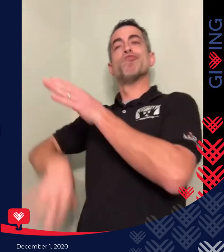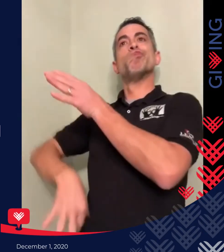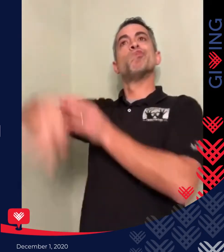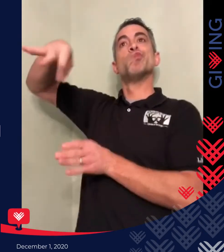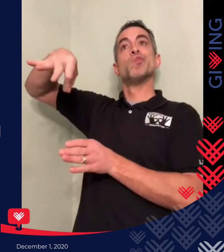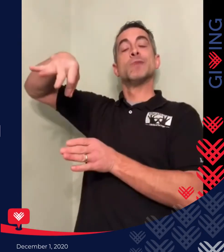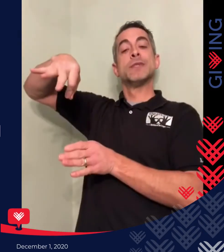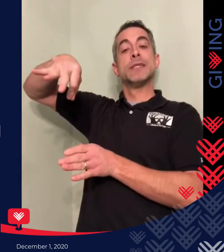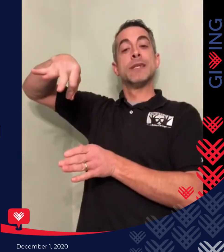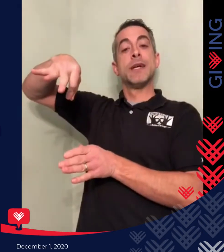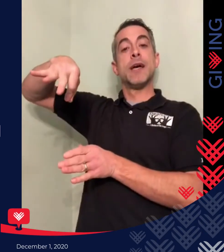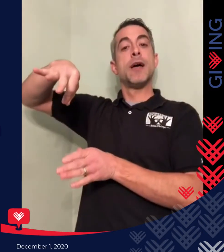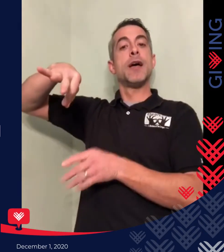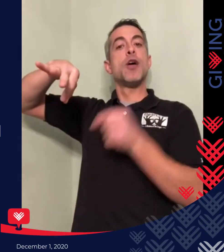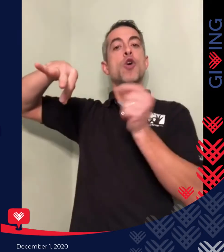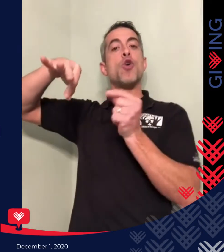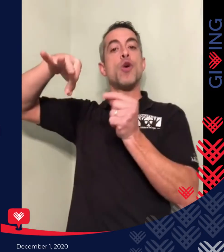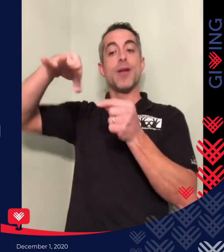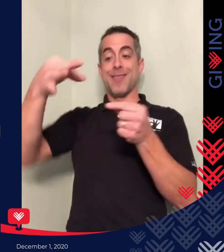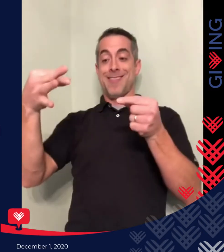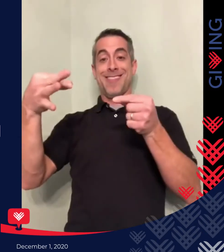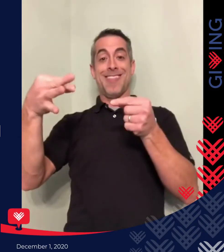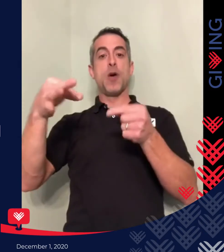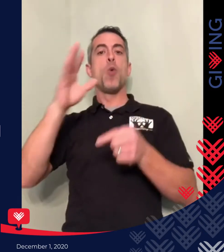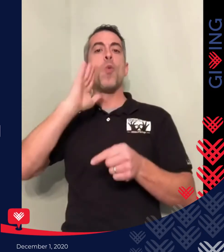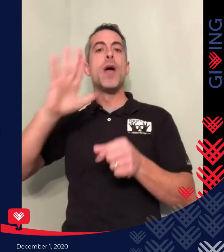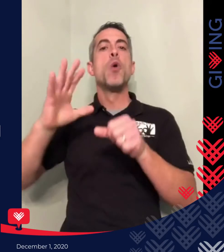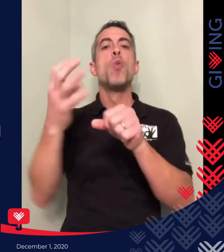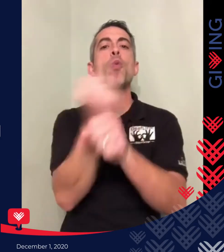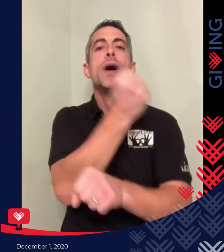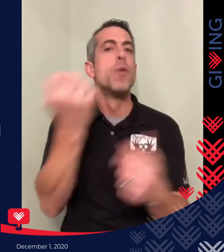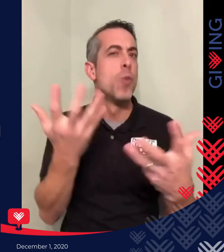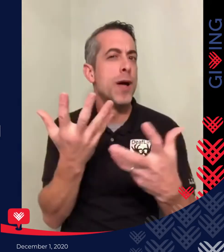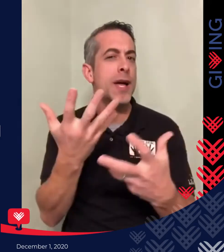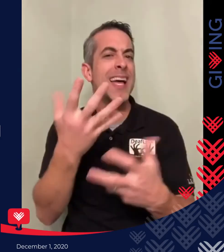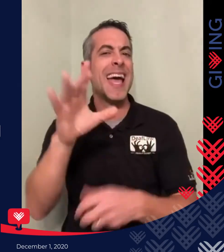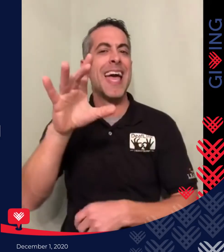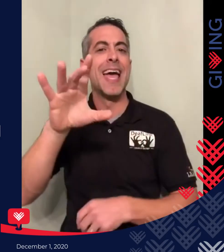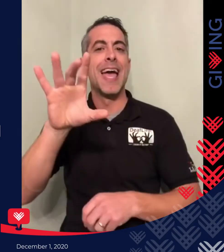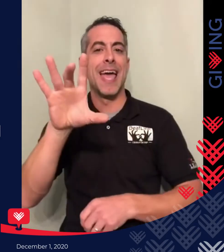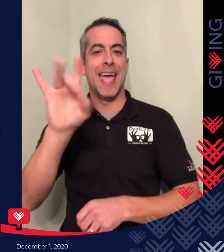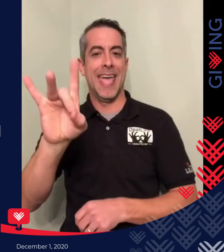For those of you who I draw a name out of that hat, you're going to have the opportunity to win